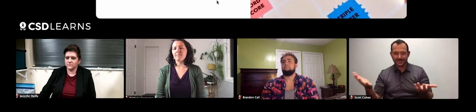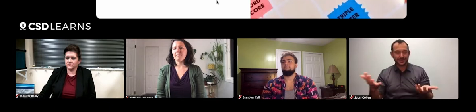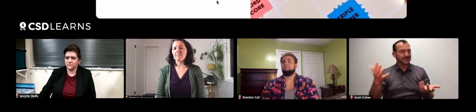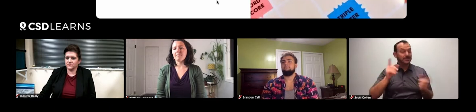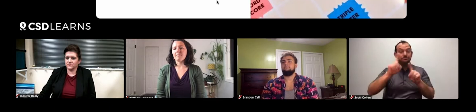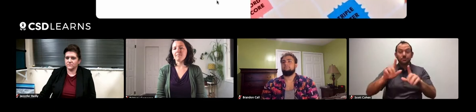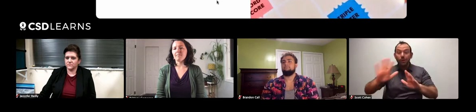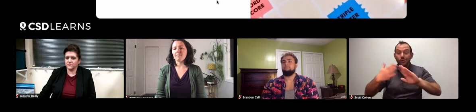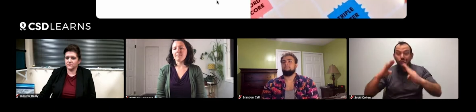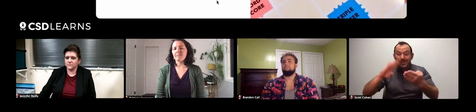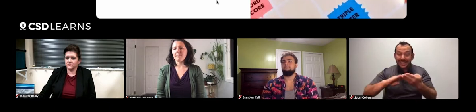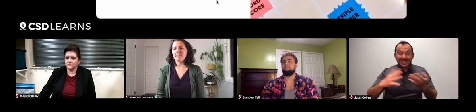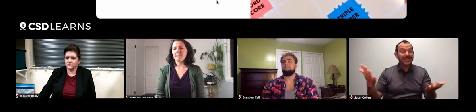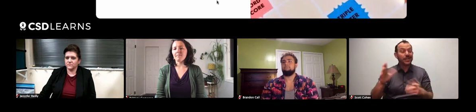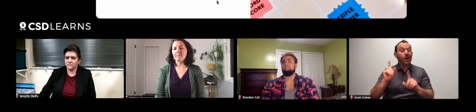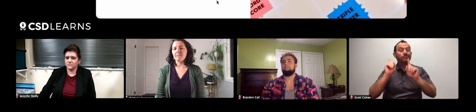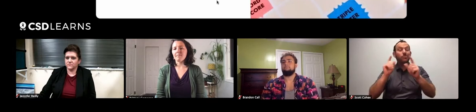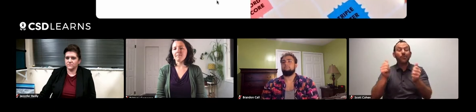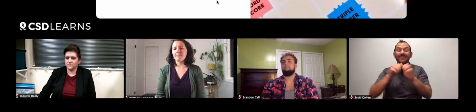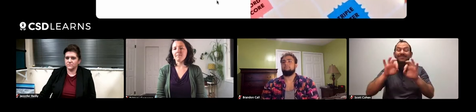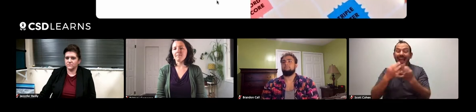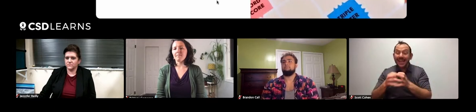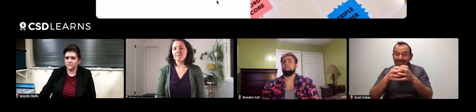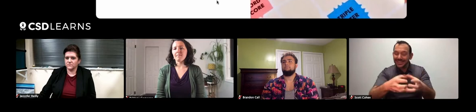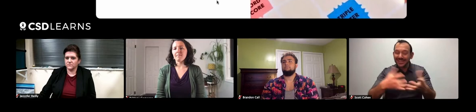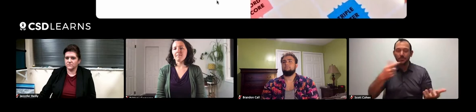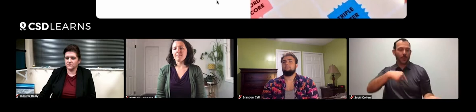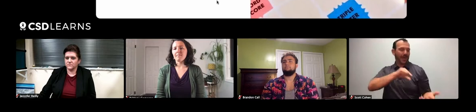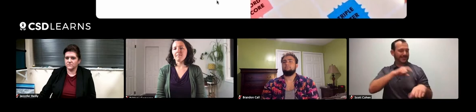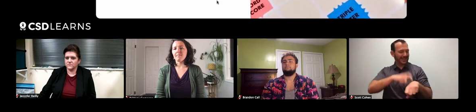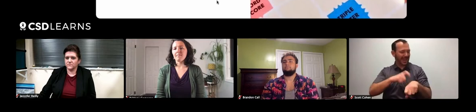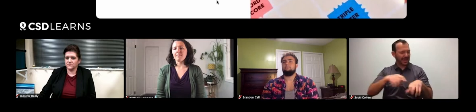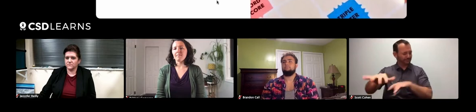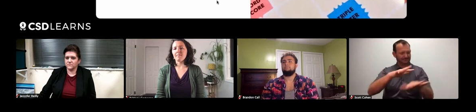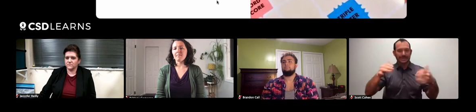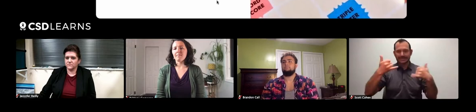Perhaps within the community, with your family, while you're having your quality time,